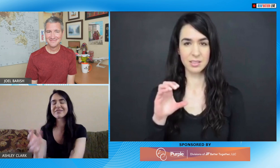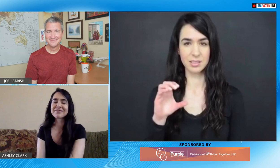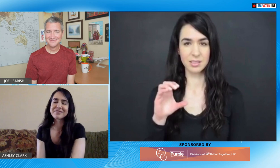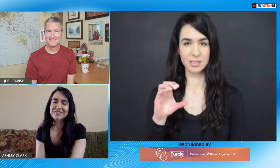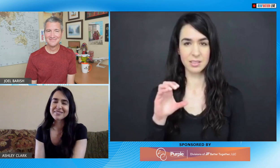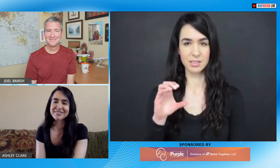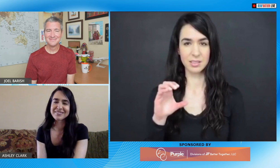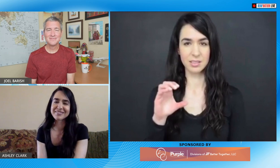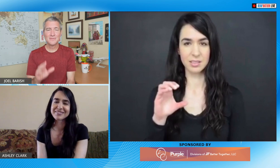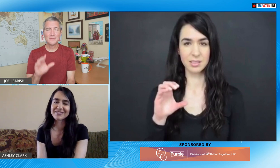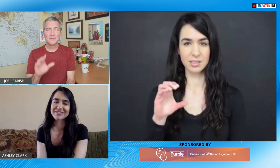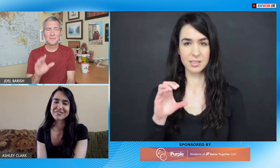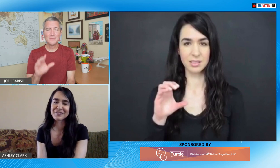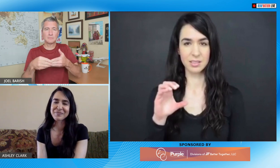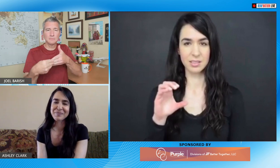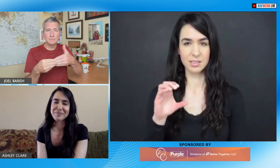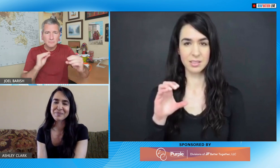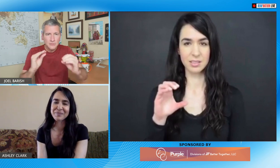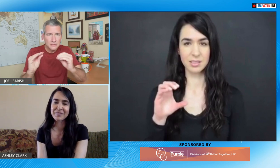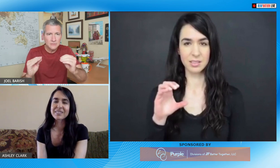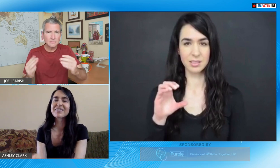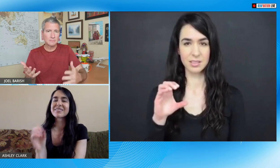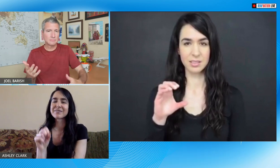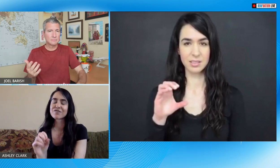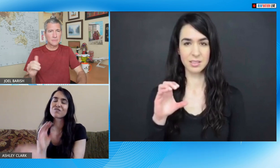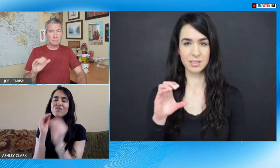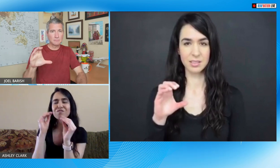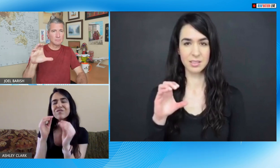but I also call myself a coach yeah and a coach kind of gives you a little